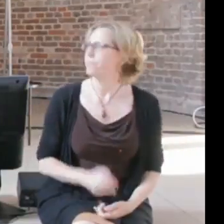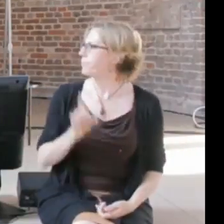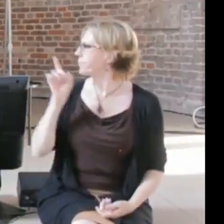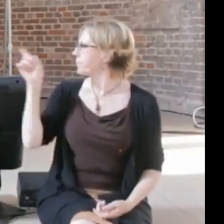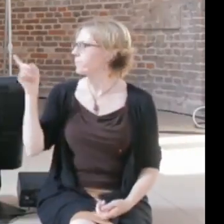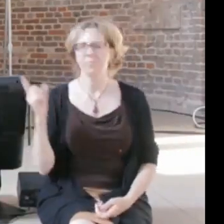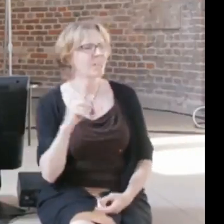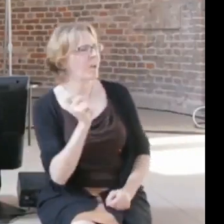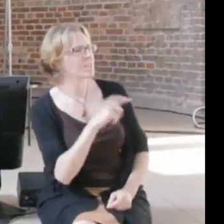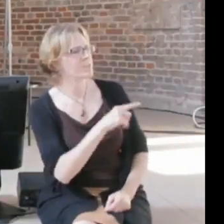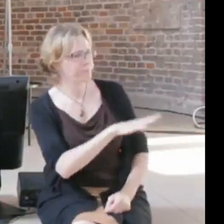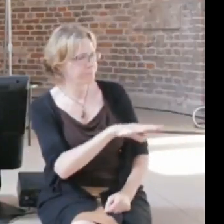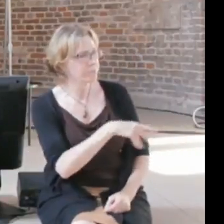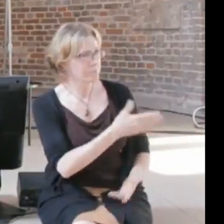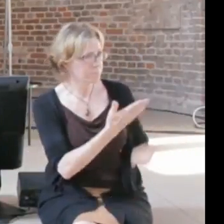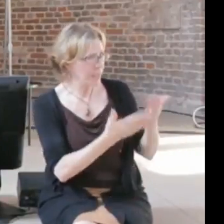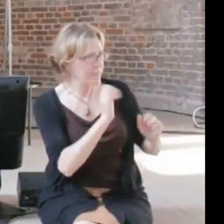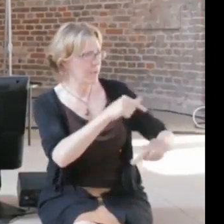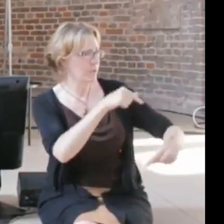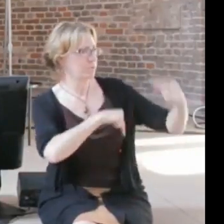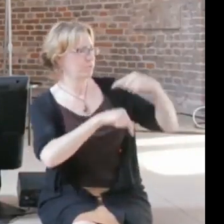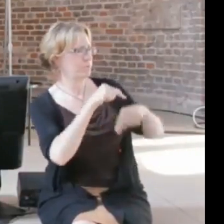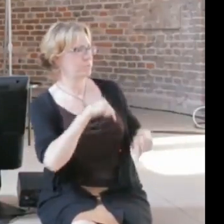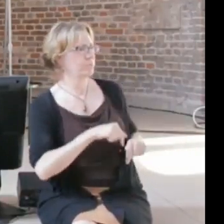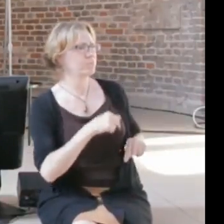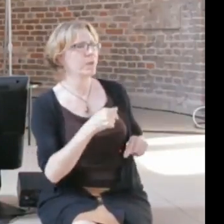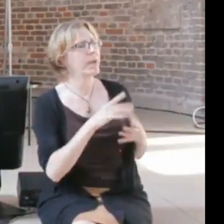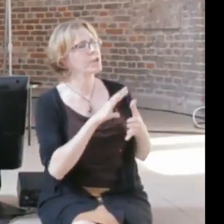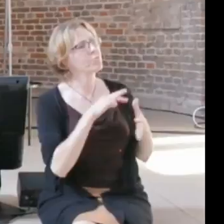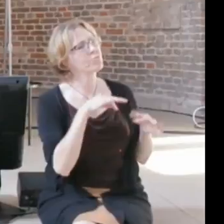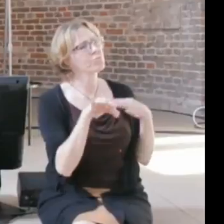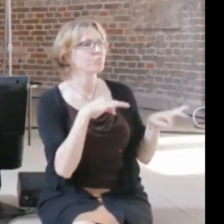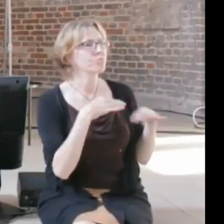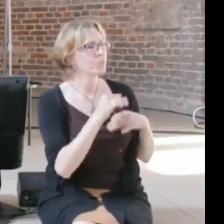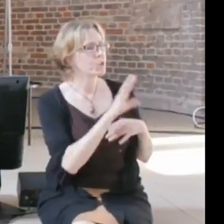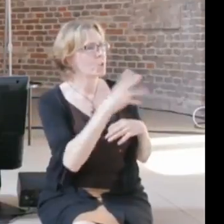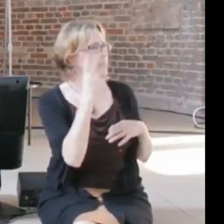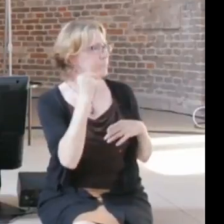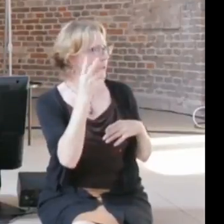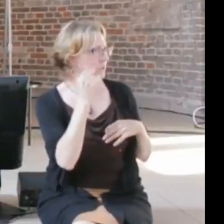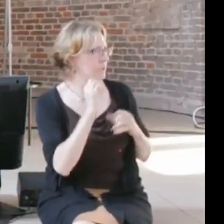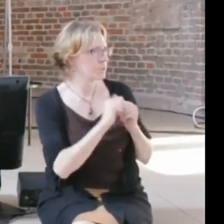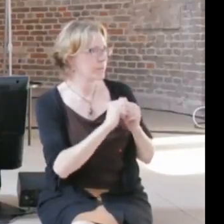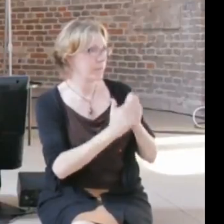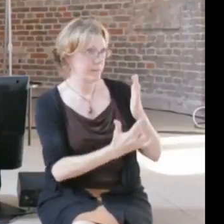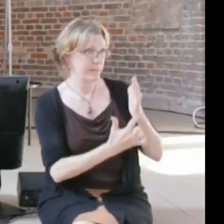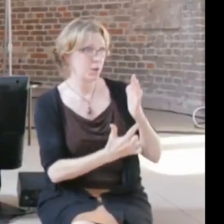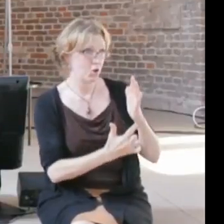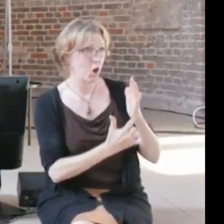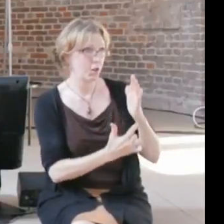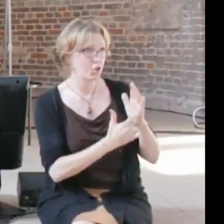about your experience with legislation that deals with technology regulation, and both